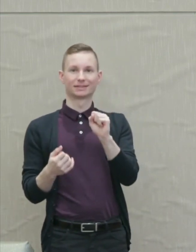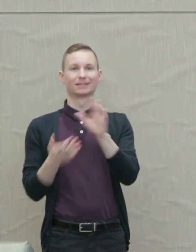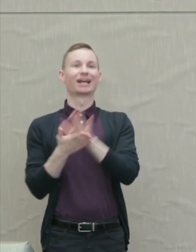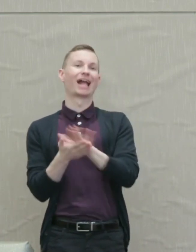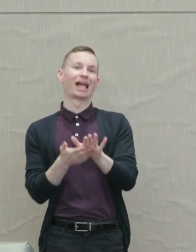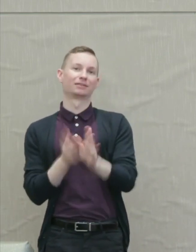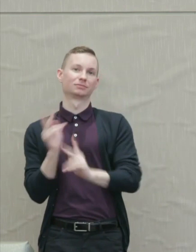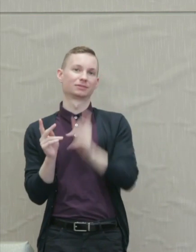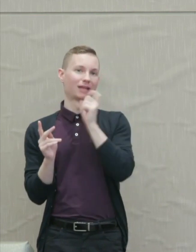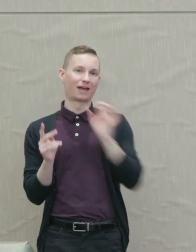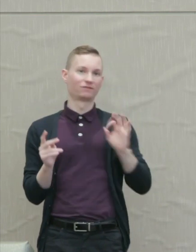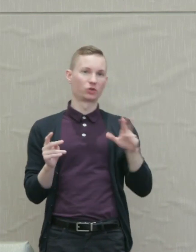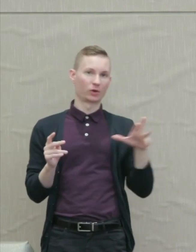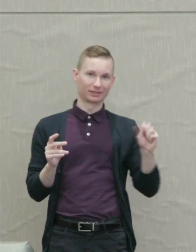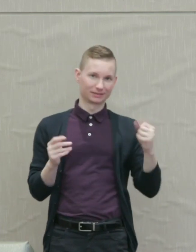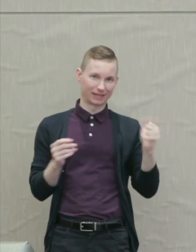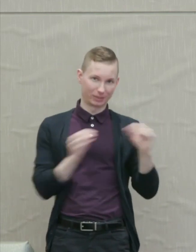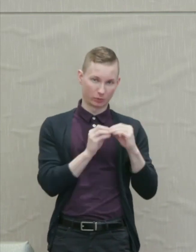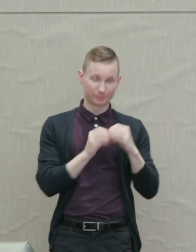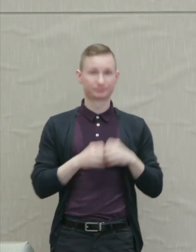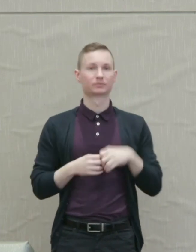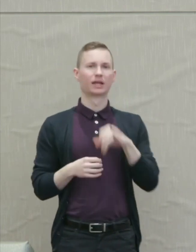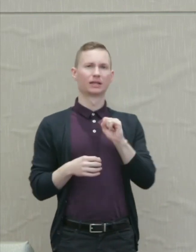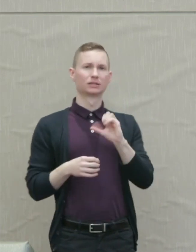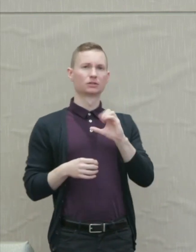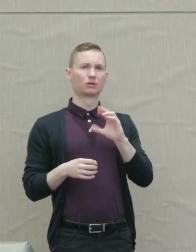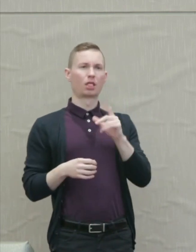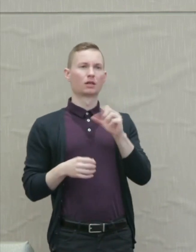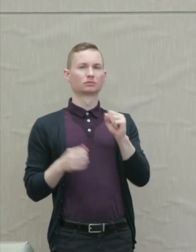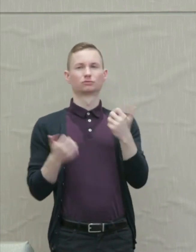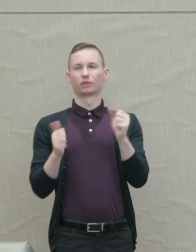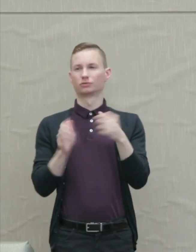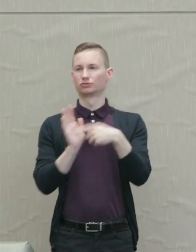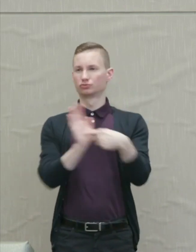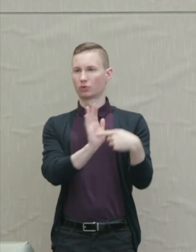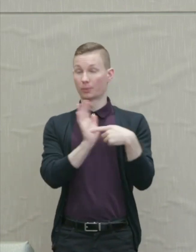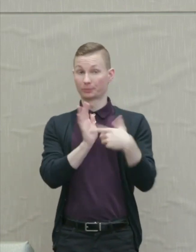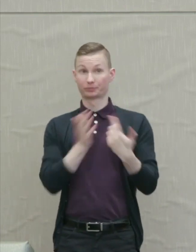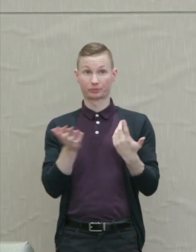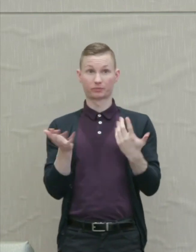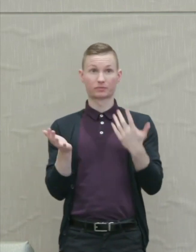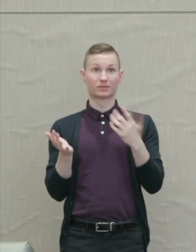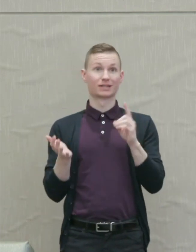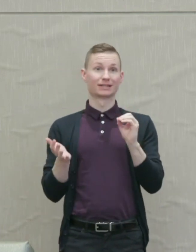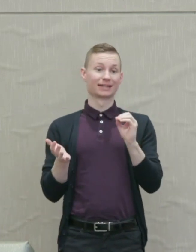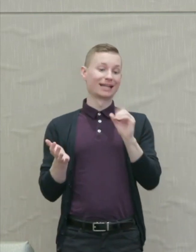Martha Nussbaum: Aeschylus is trying to show I think that democratic legal order can't